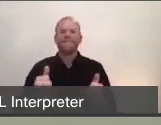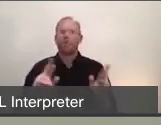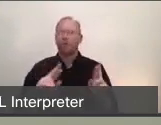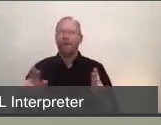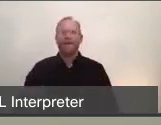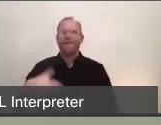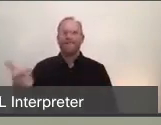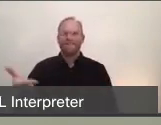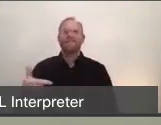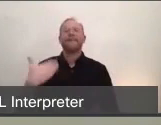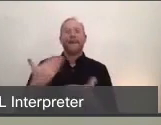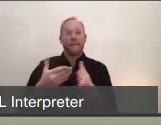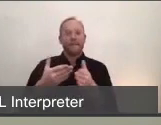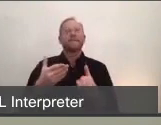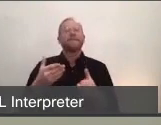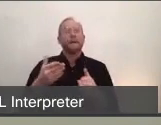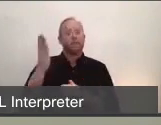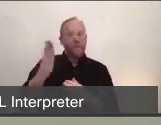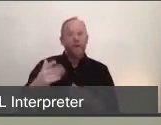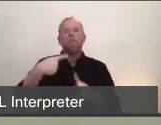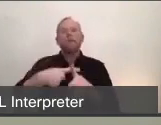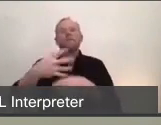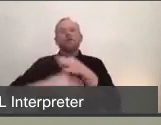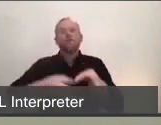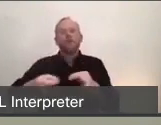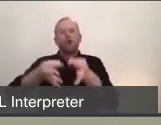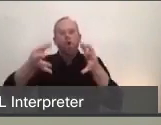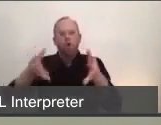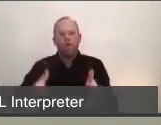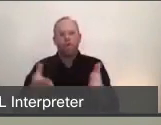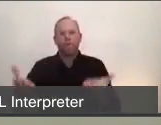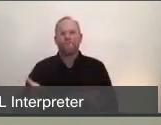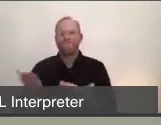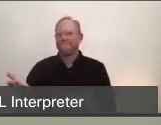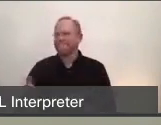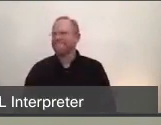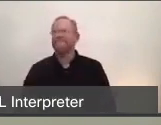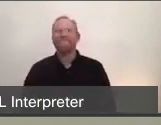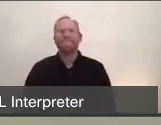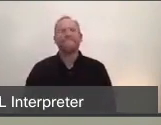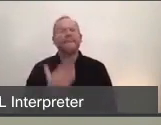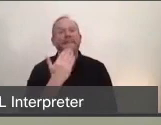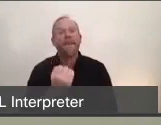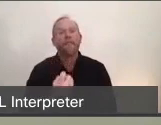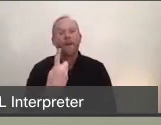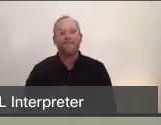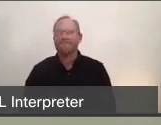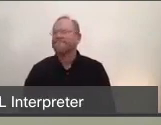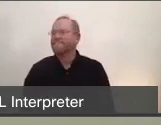is to protect our healthcare system and to prevent medical surge in our community. So thank you everyone.